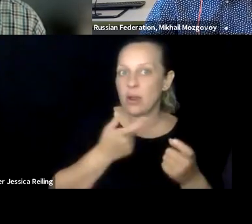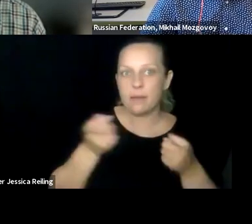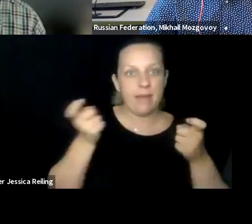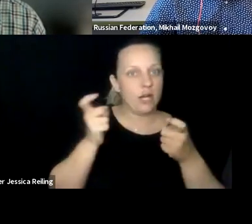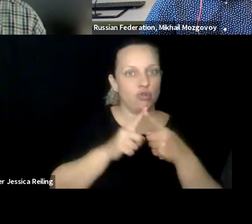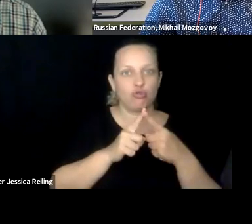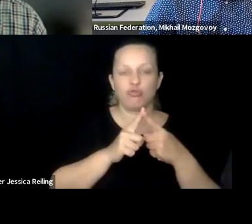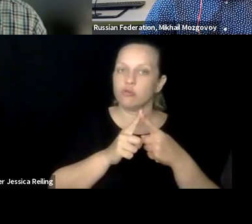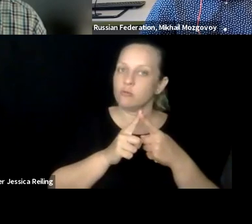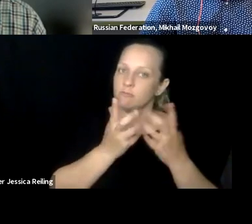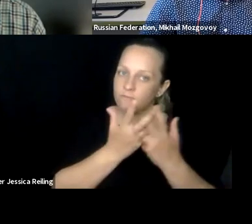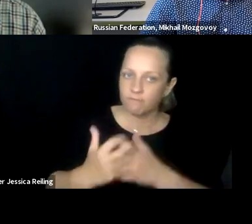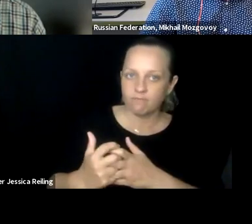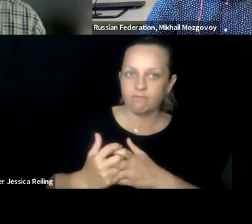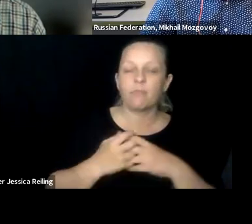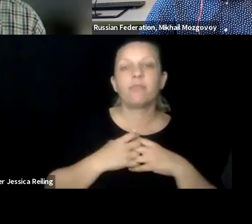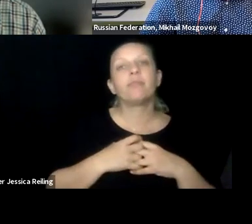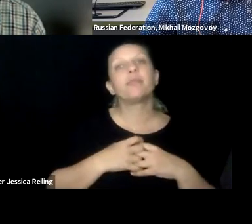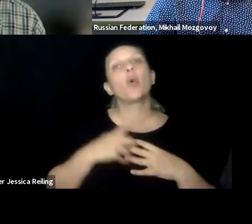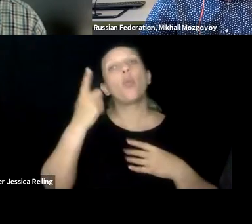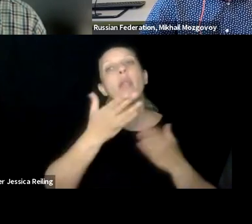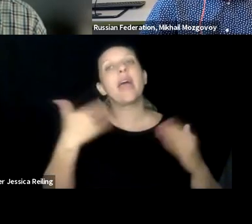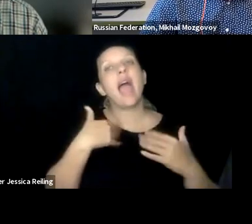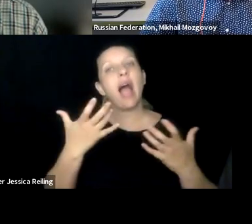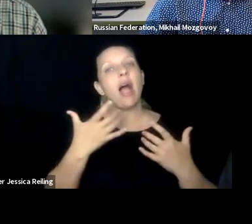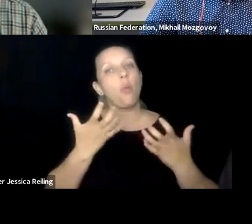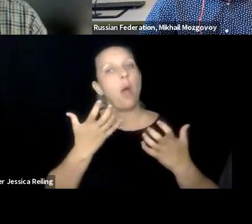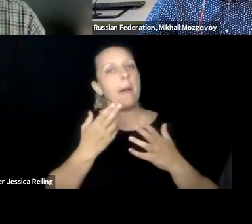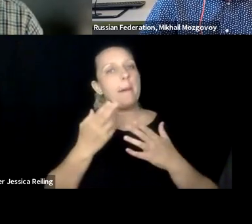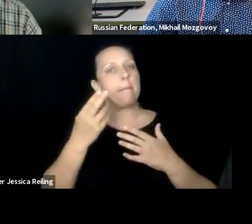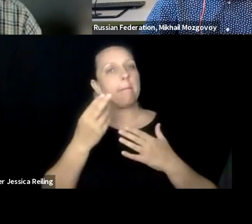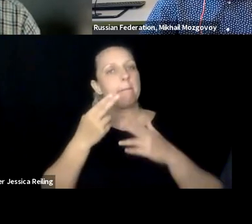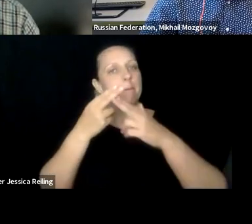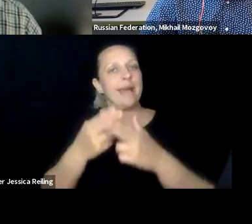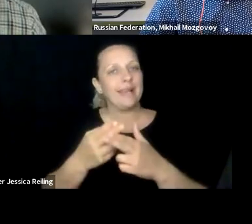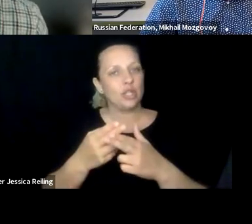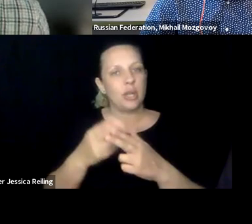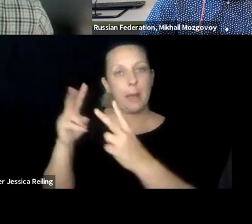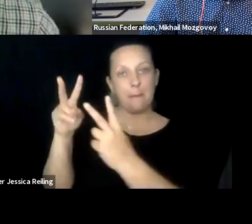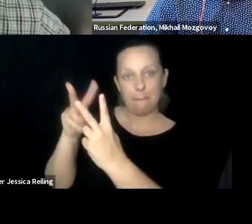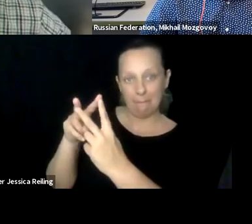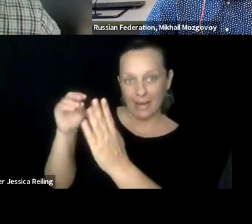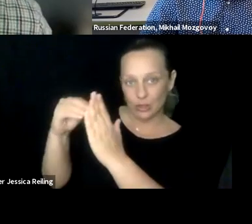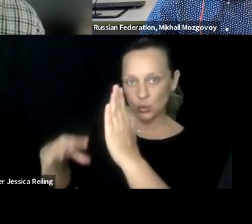specialists, students, and itself it is a separate challenge that we manage to cope with. And one more thing that I would